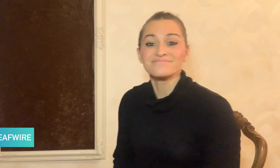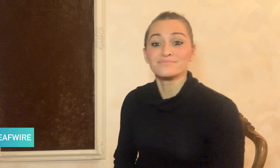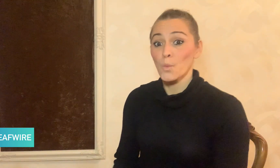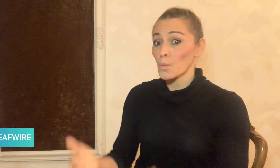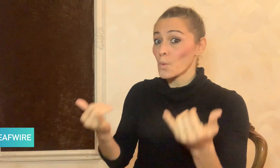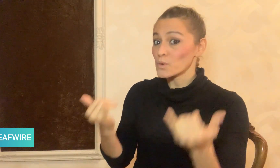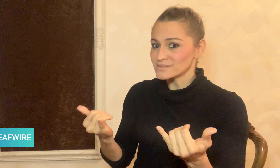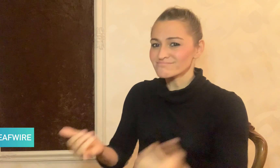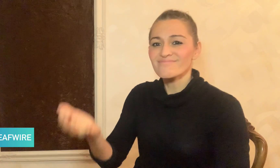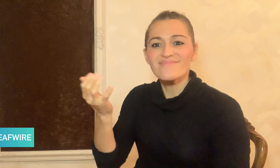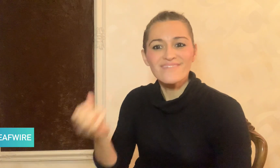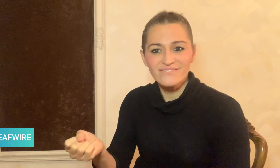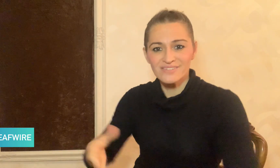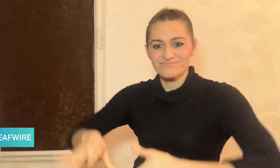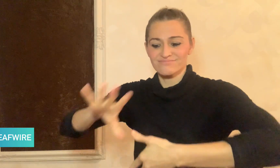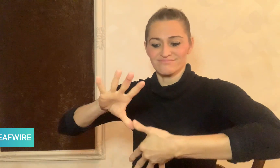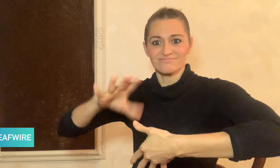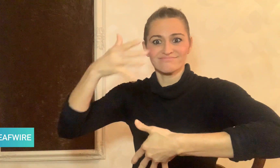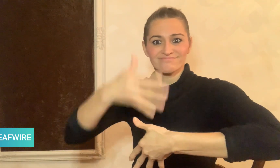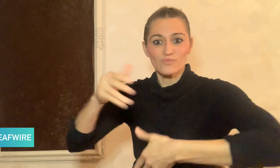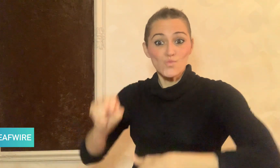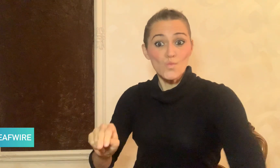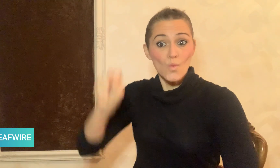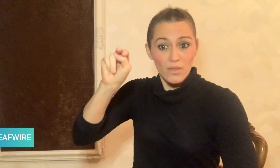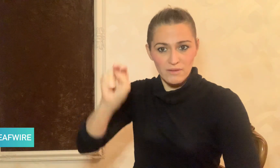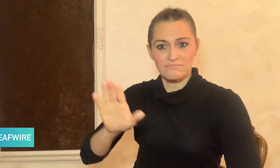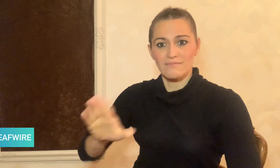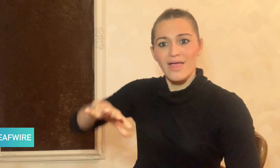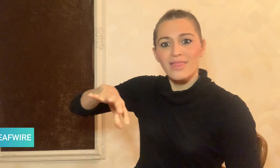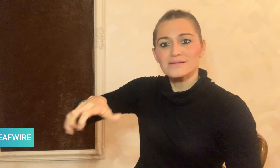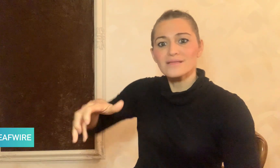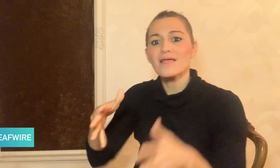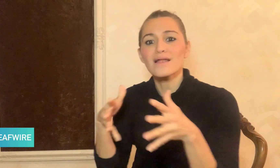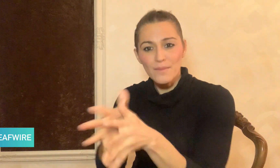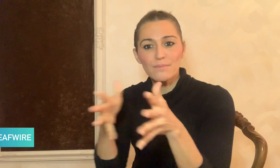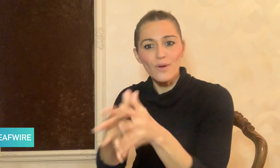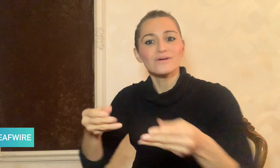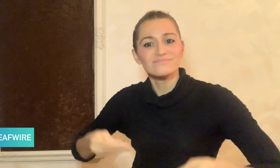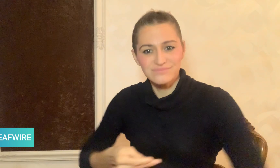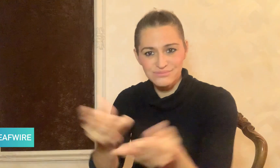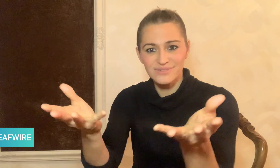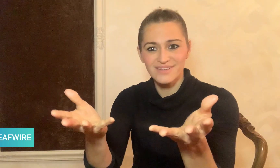Today, we also will have a Regional Report from North America.